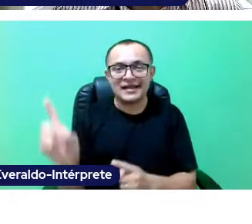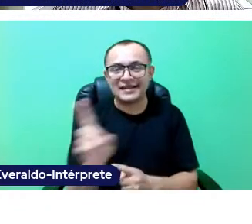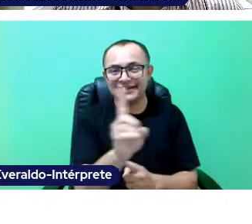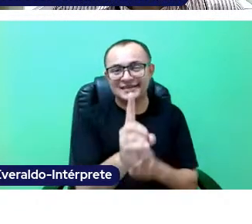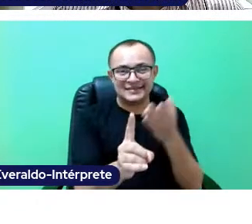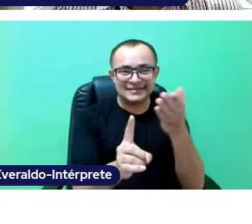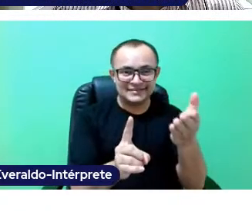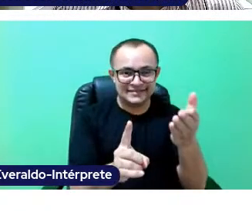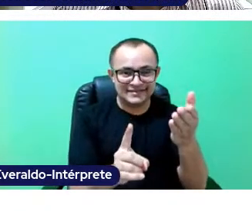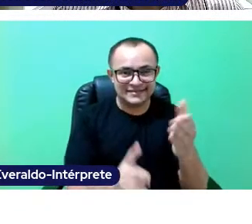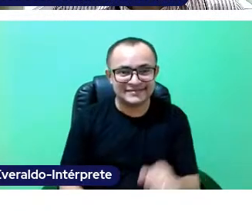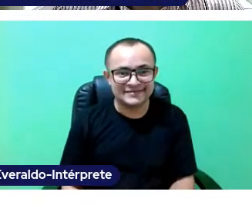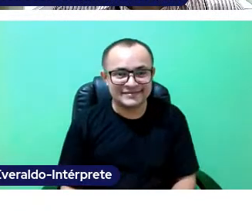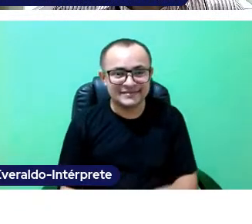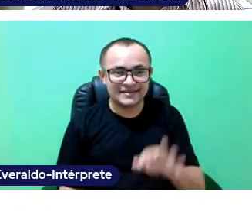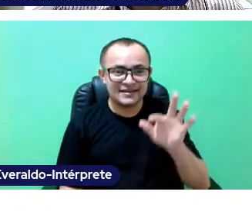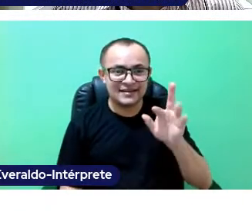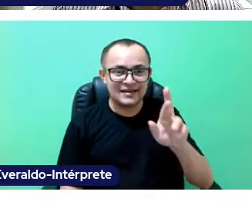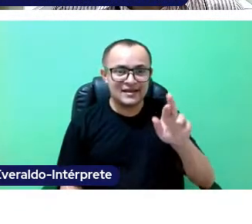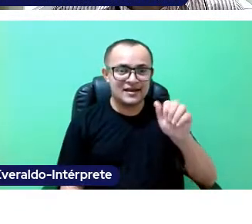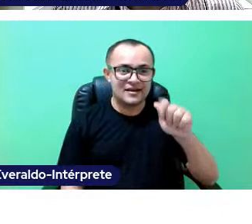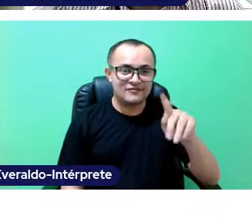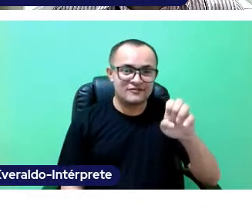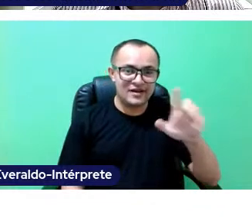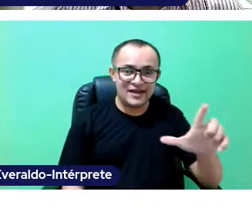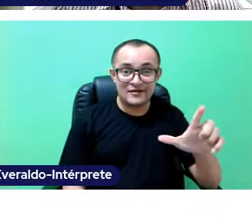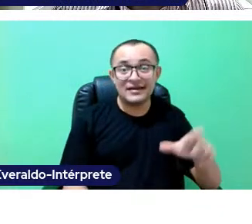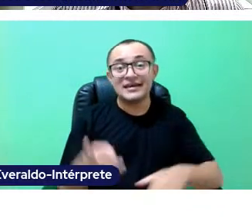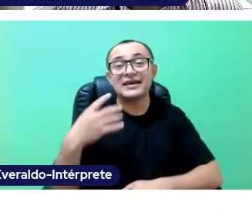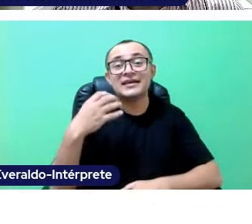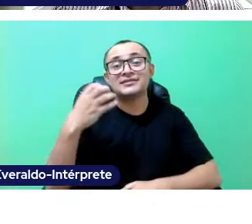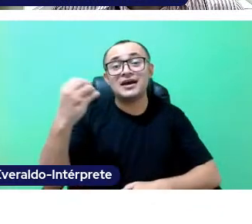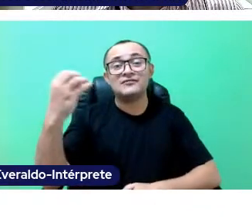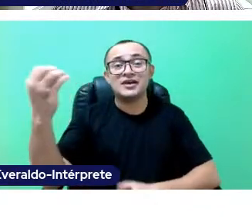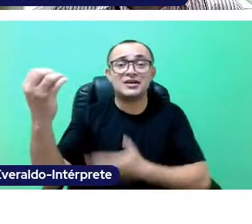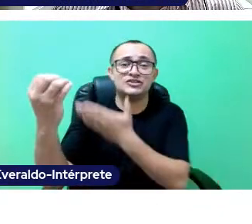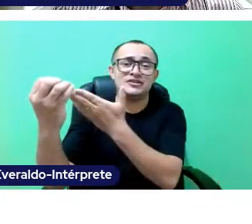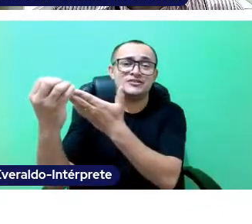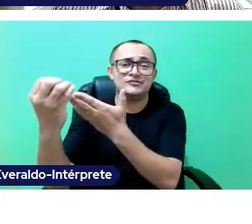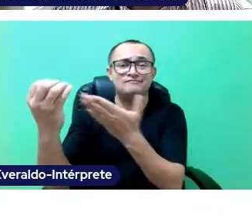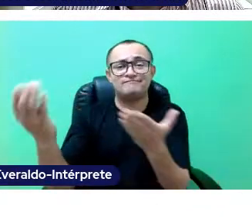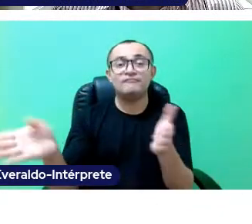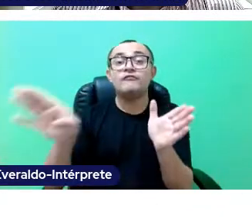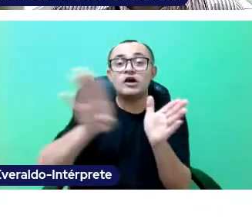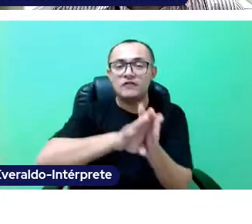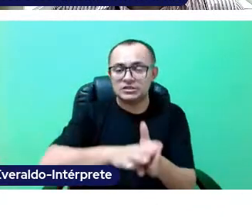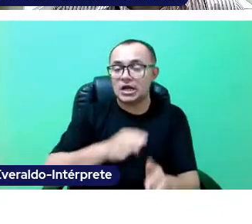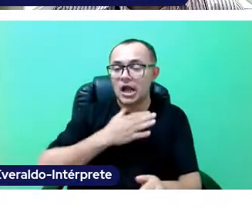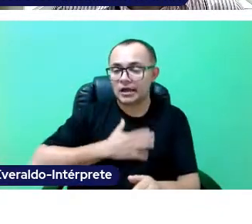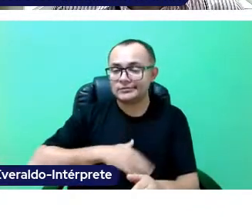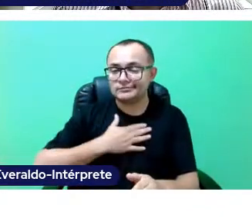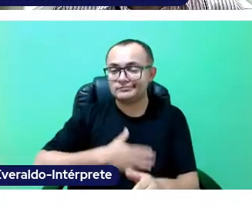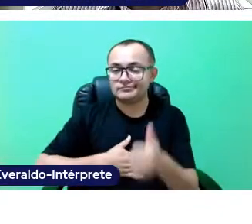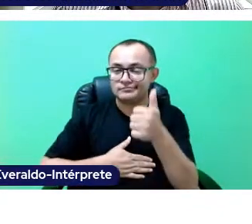He will be here very soon, but right now sadly it was not possible. - But he has been very well represented. Thank you.